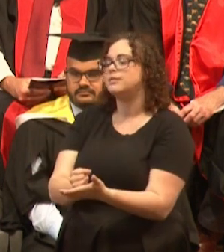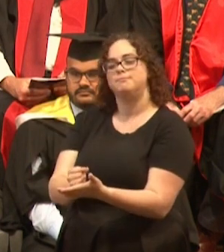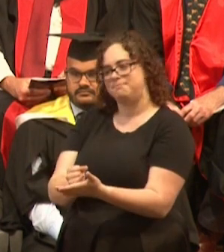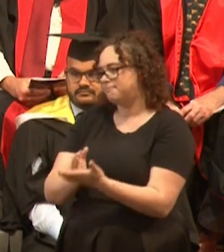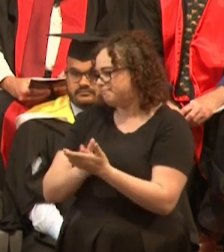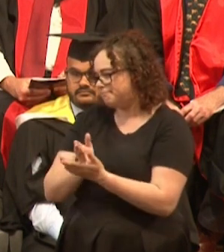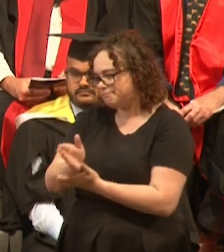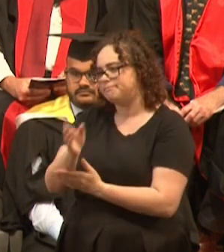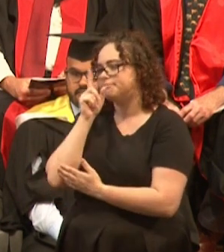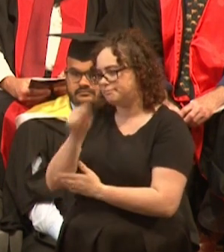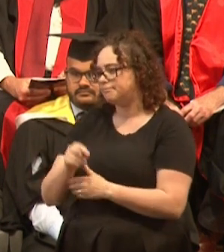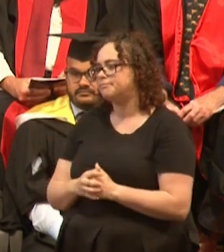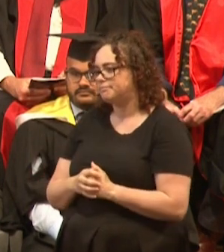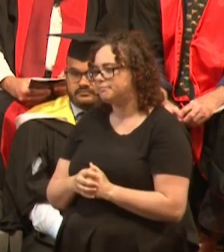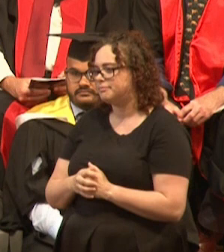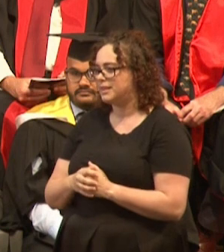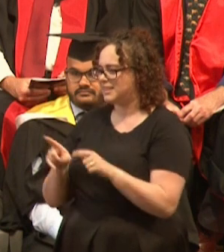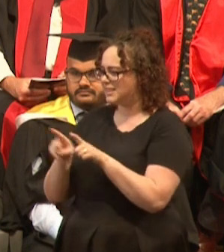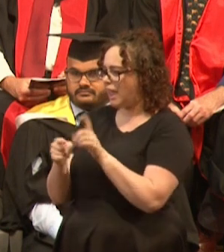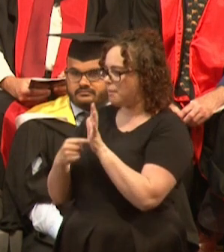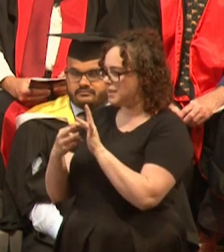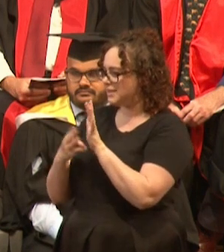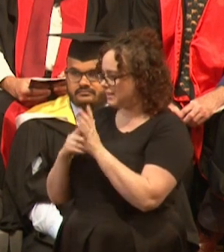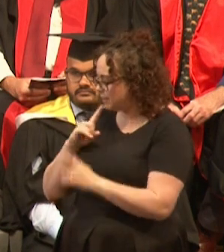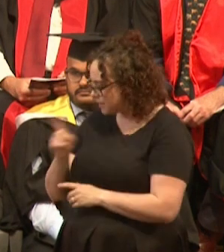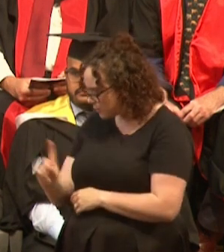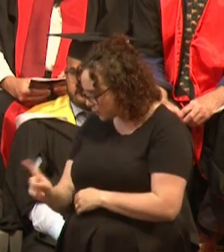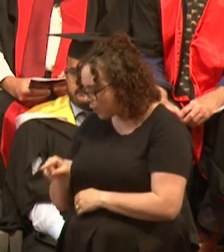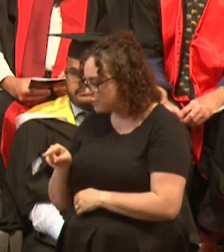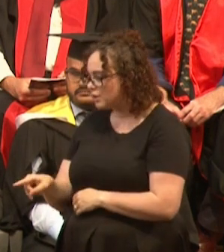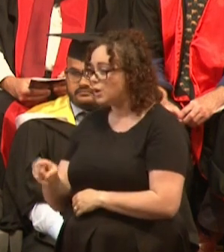As Tim says we rise to a challenge and set a course.